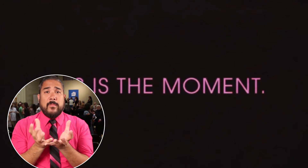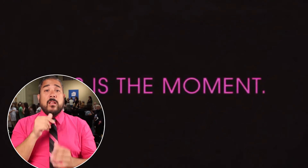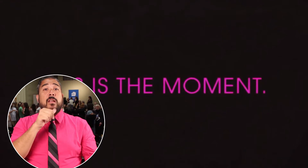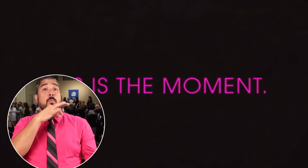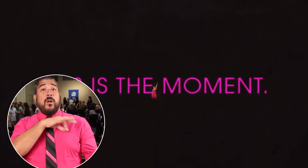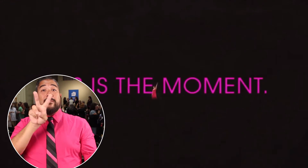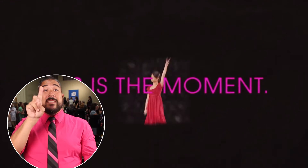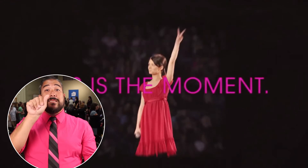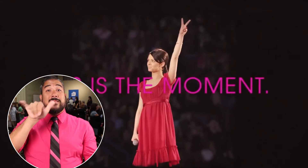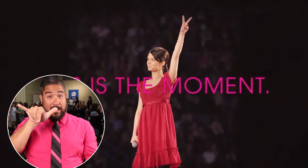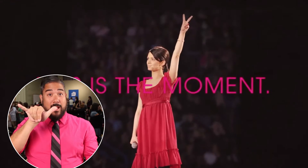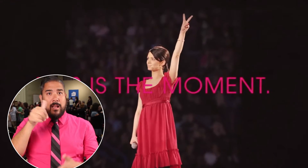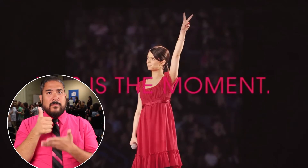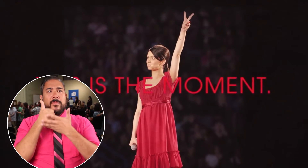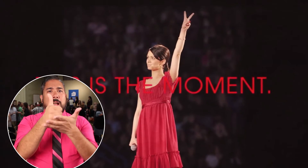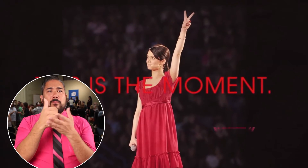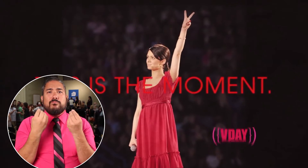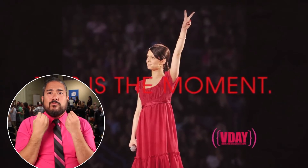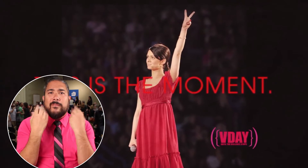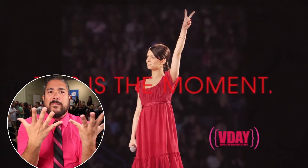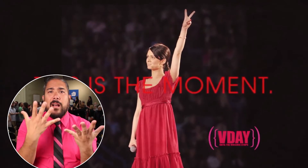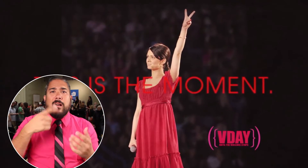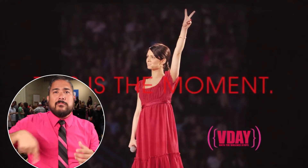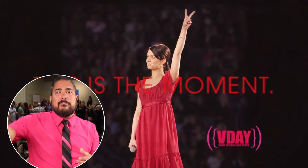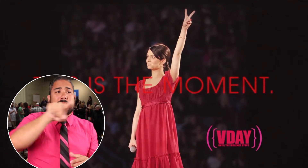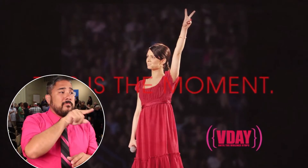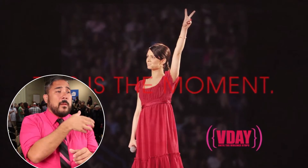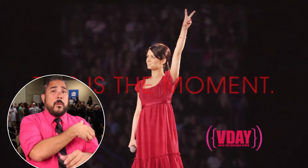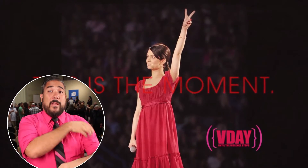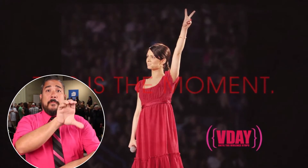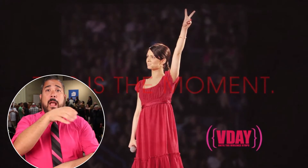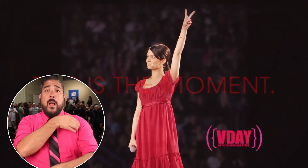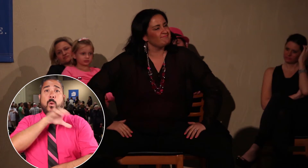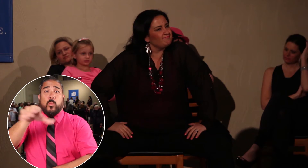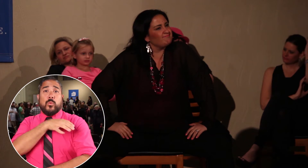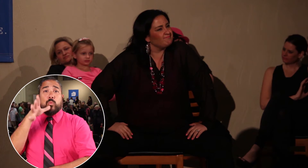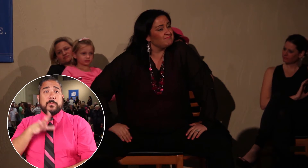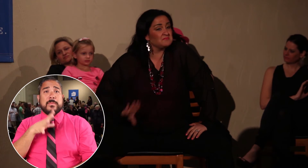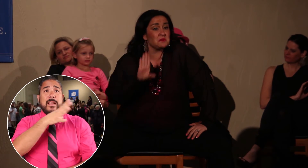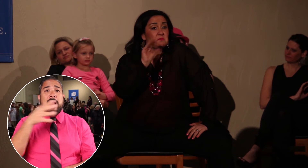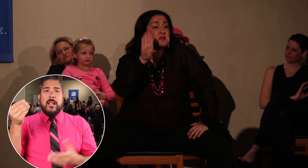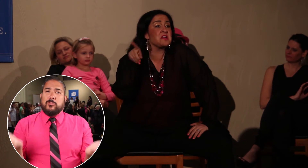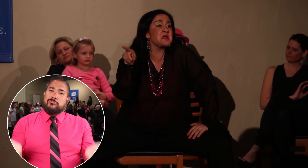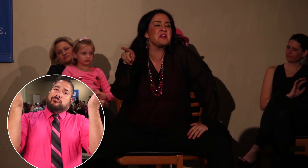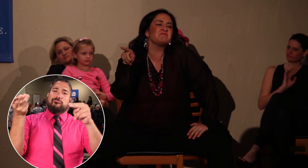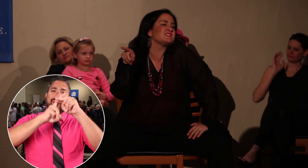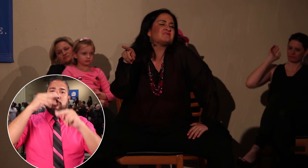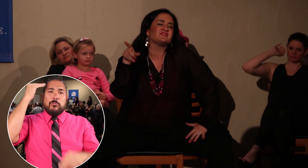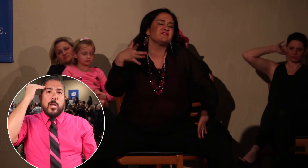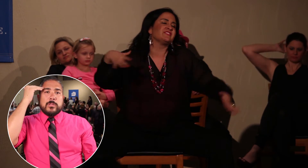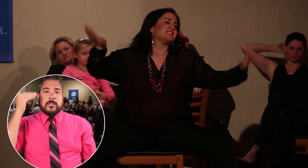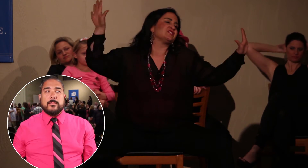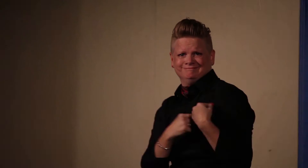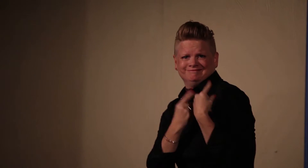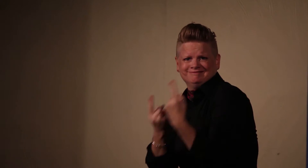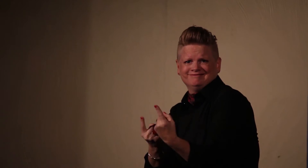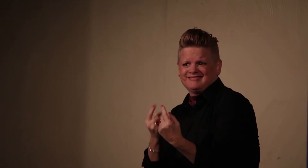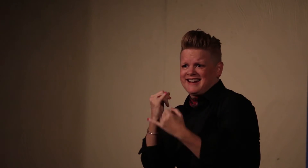The international non-profit V-Day helps provide these events to empower women and raise awareness.